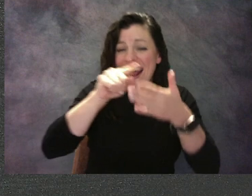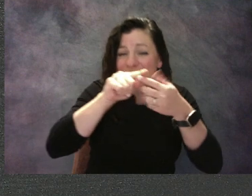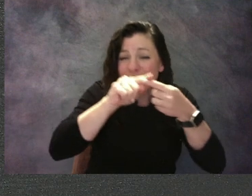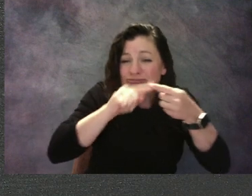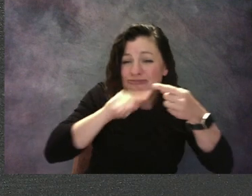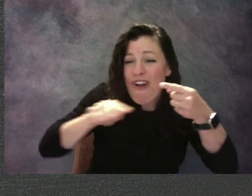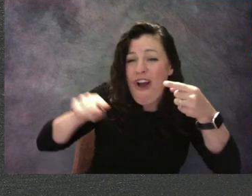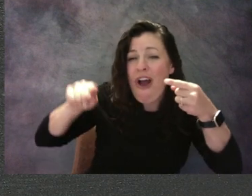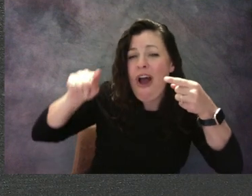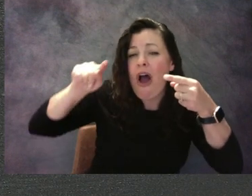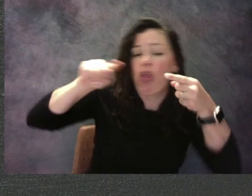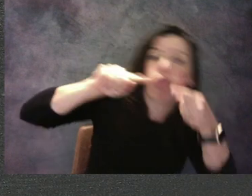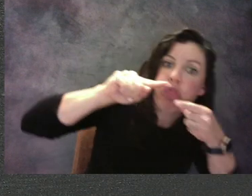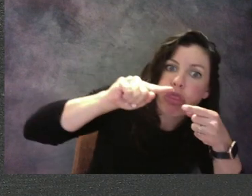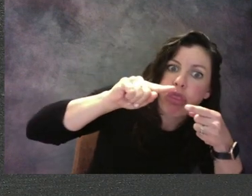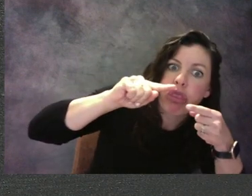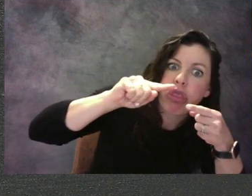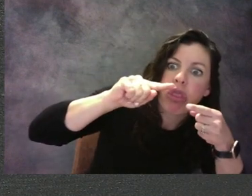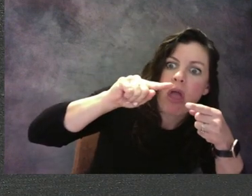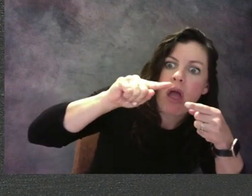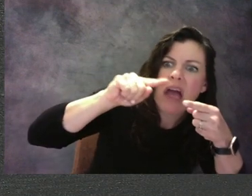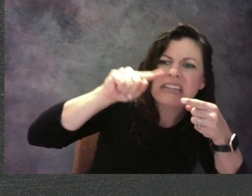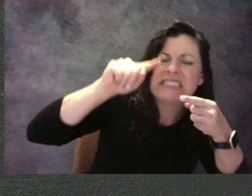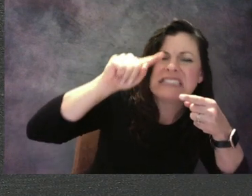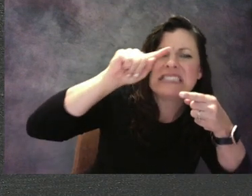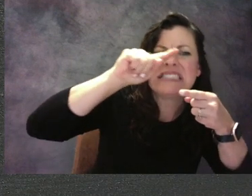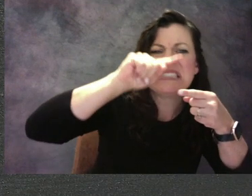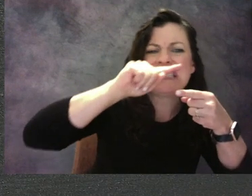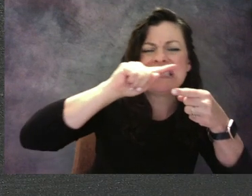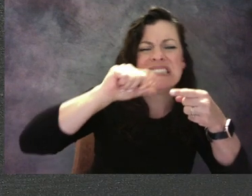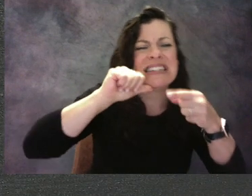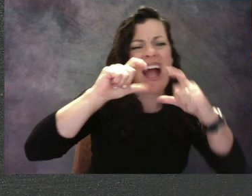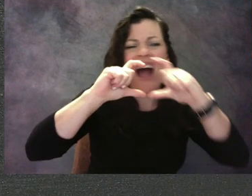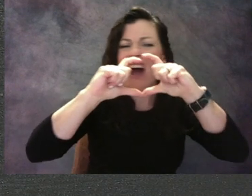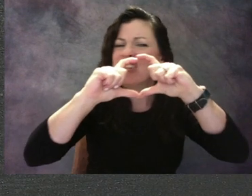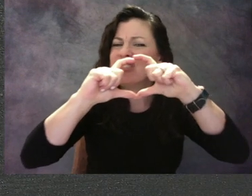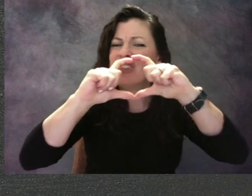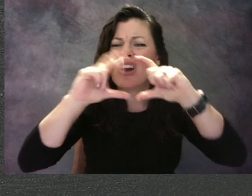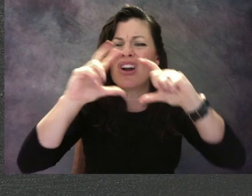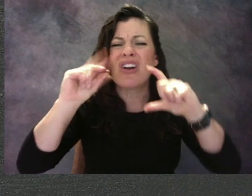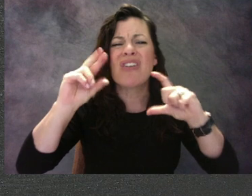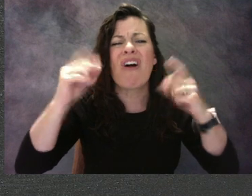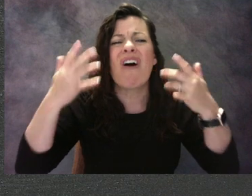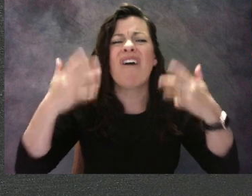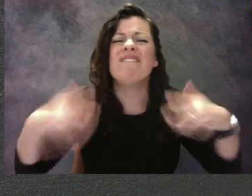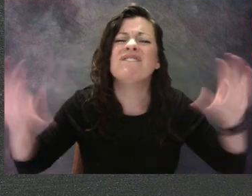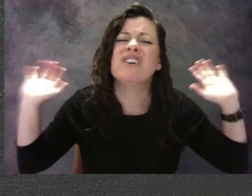and the circle had a dent in it. "I've ruined it," she cried, "just when it was getting good."